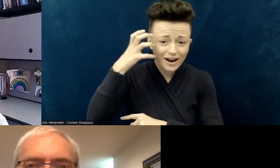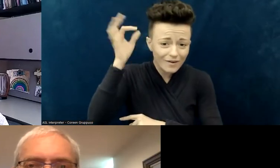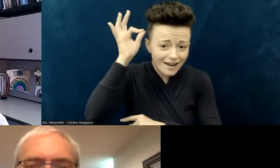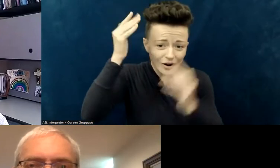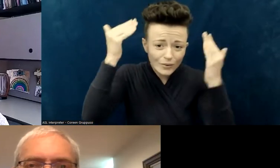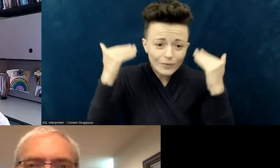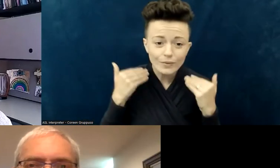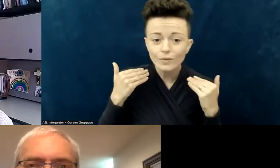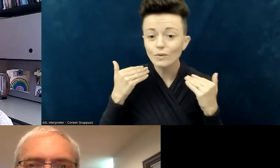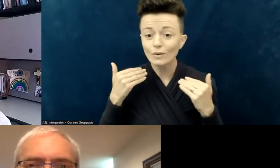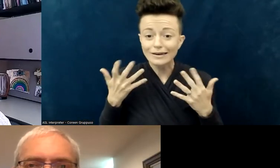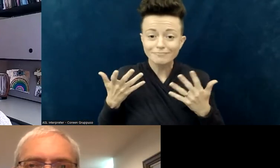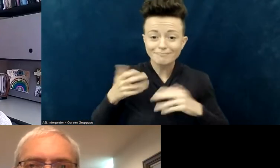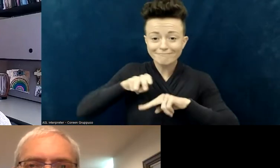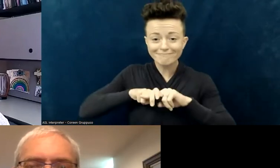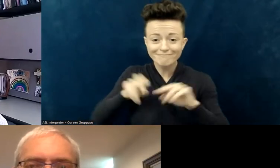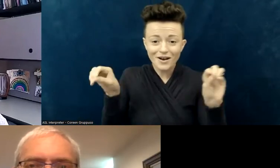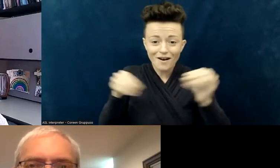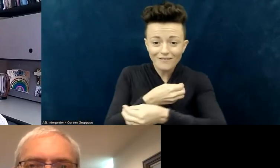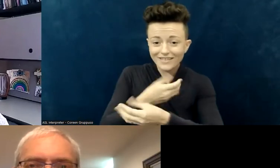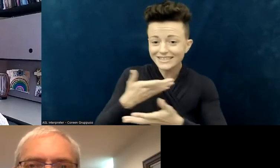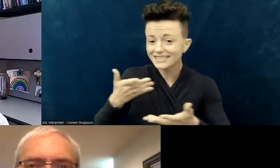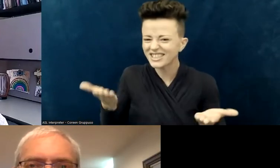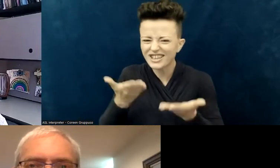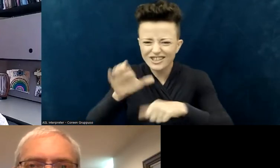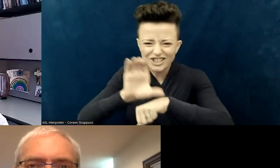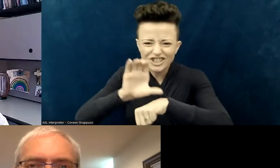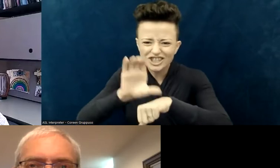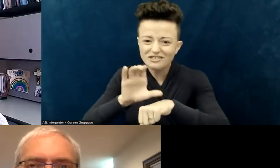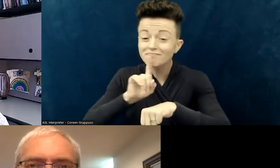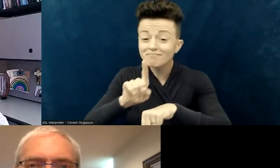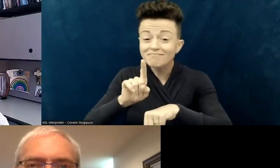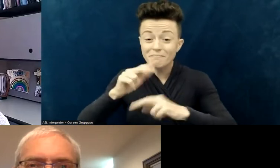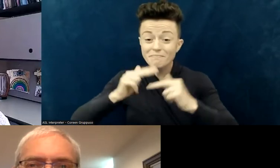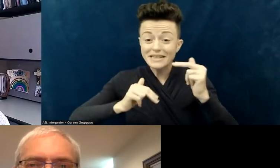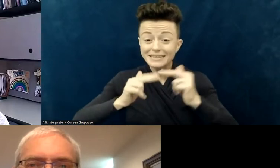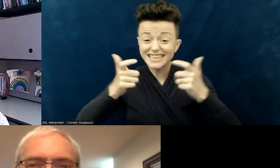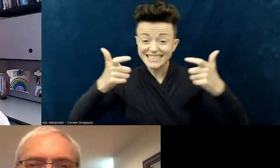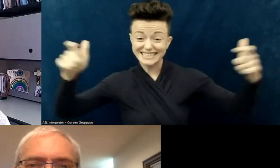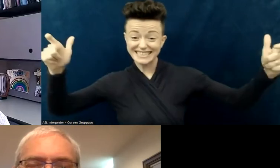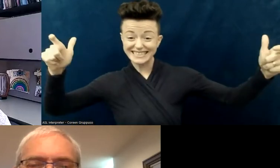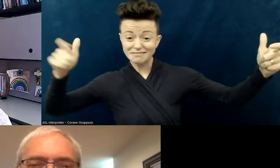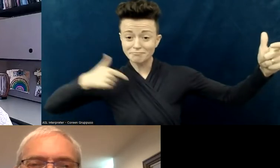If you could see the building— it's a very large building— I am the only person on the entire half of this building.